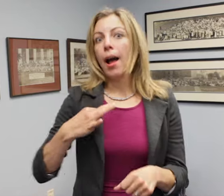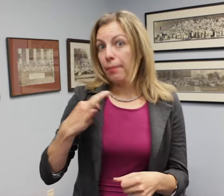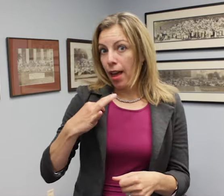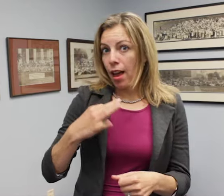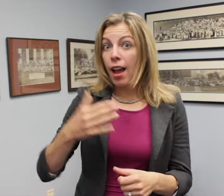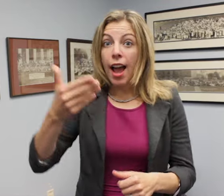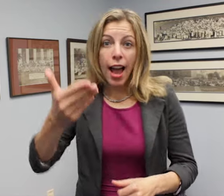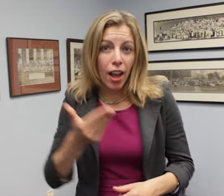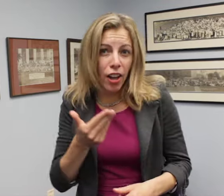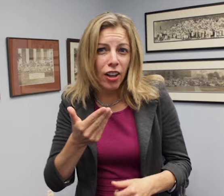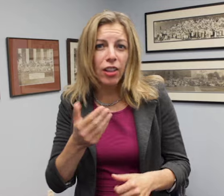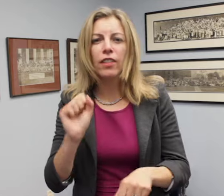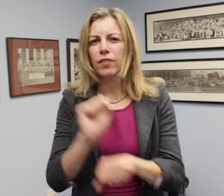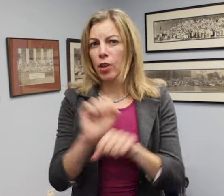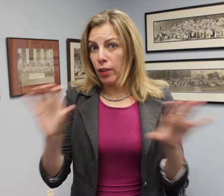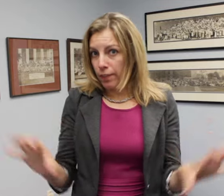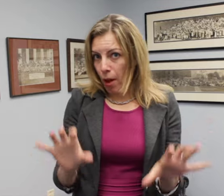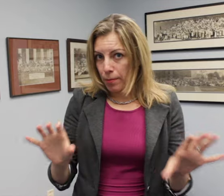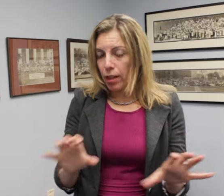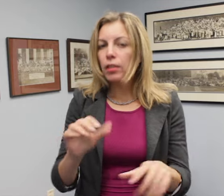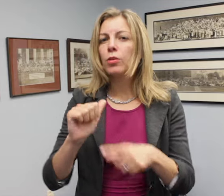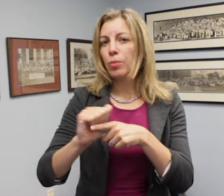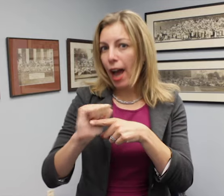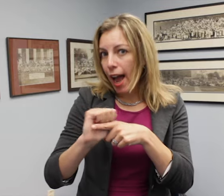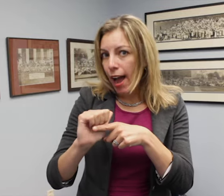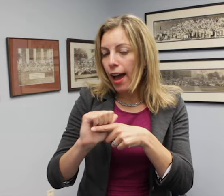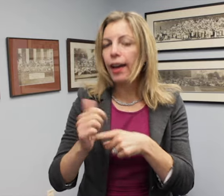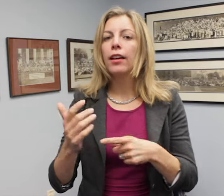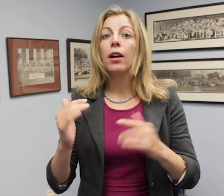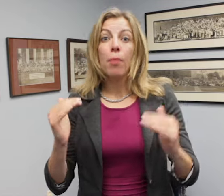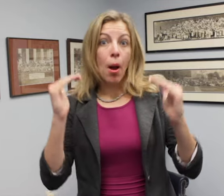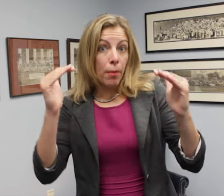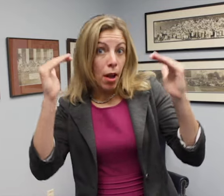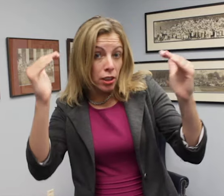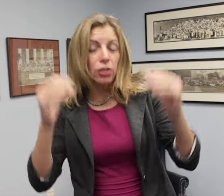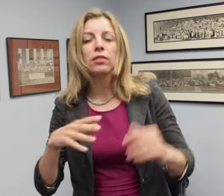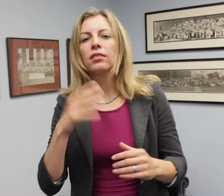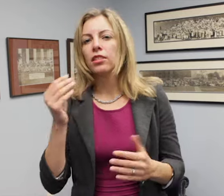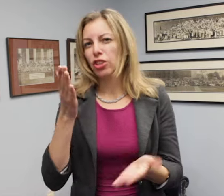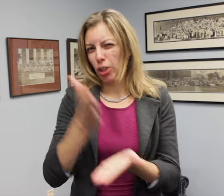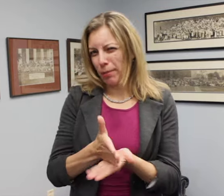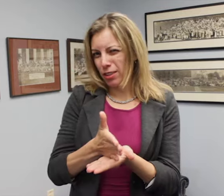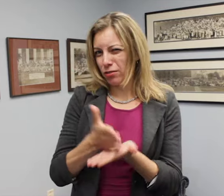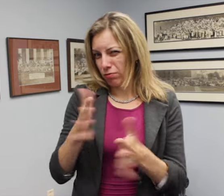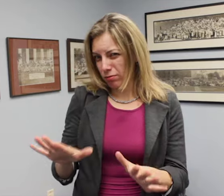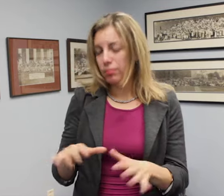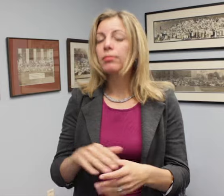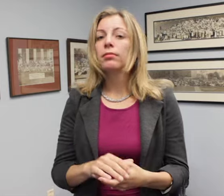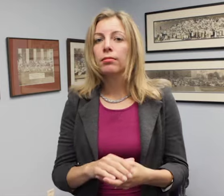including applying and hiring, job performance, job training and conditions, promotion and termination.